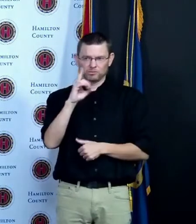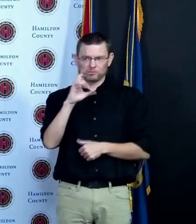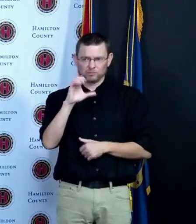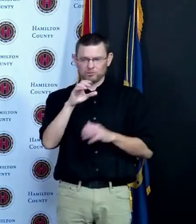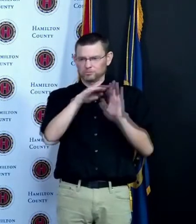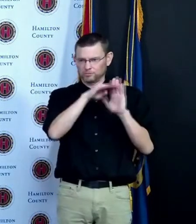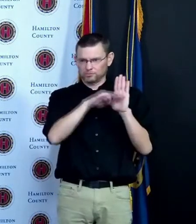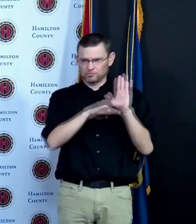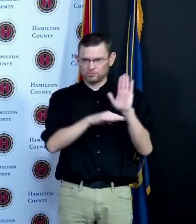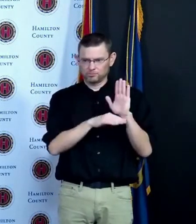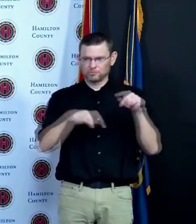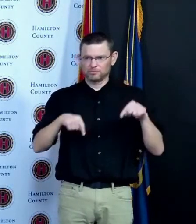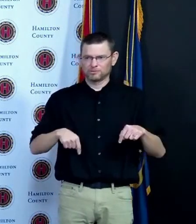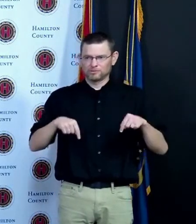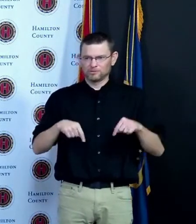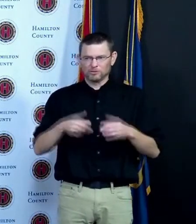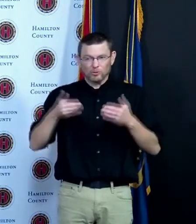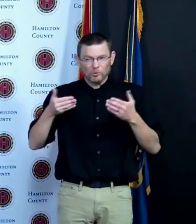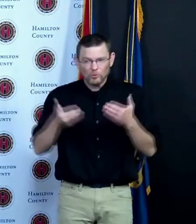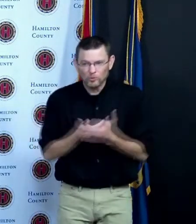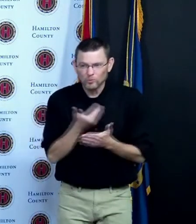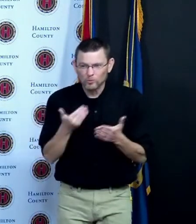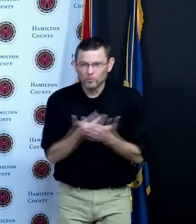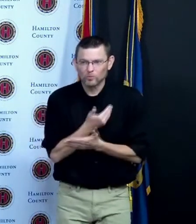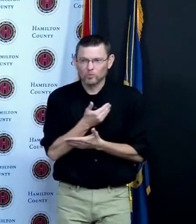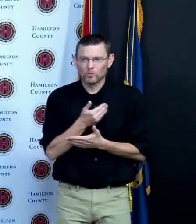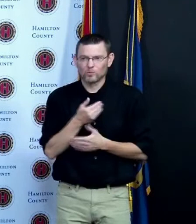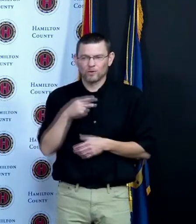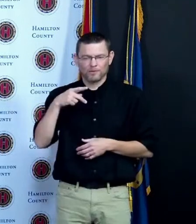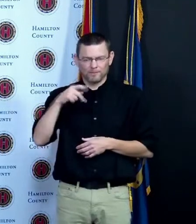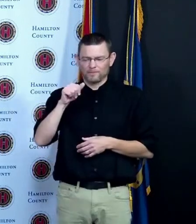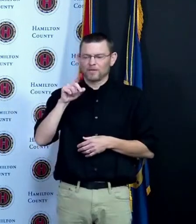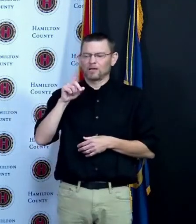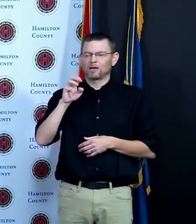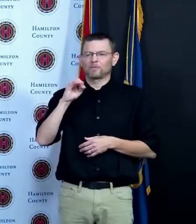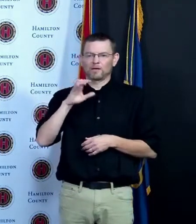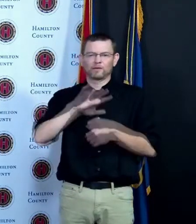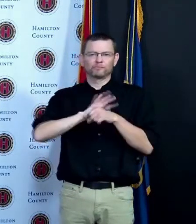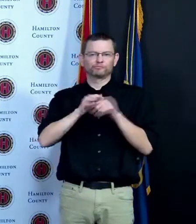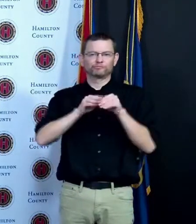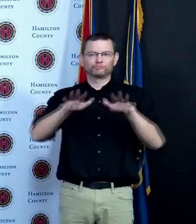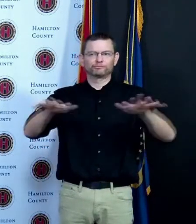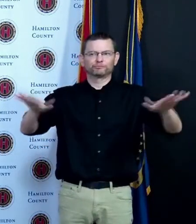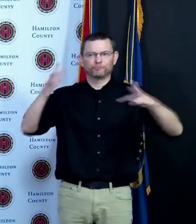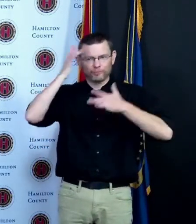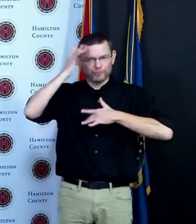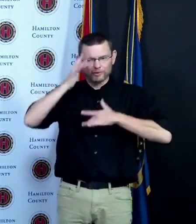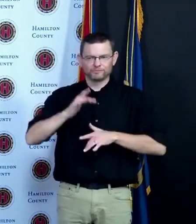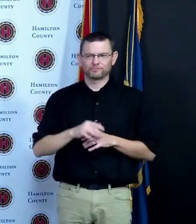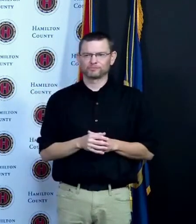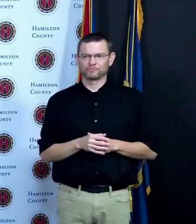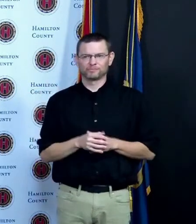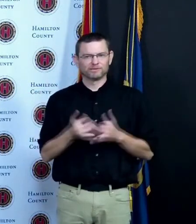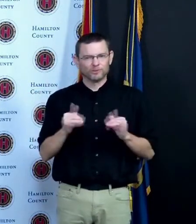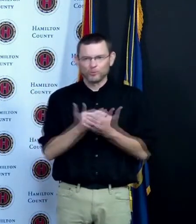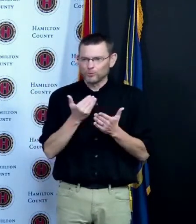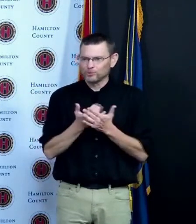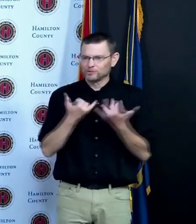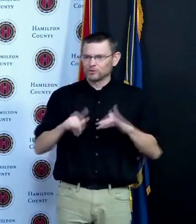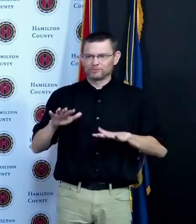we've never lived through anything like it as you said early on early it might not have looked like it was going to be that bad and then we saw hospitalizations and deaths fly through